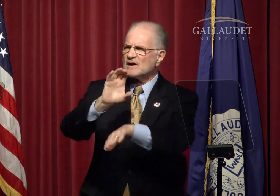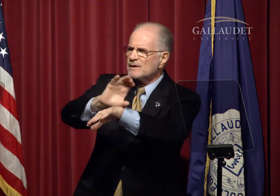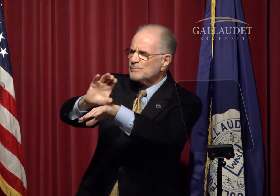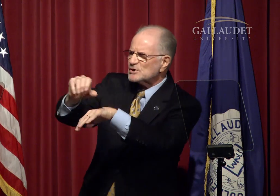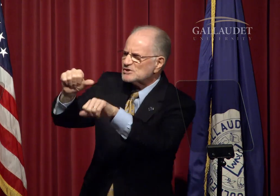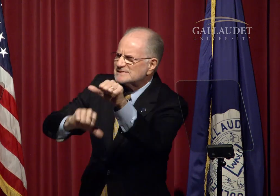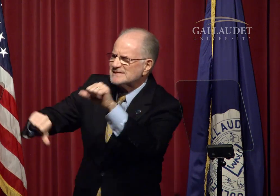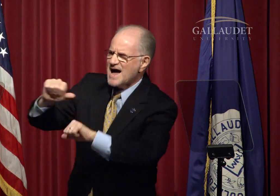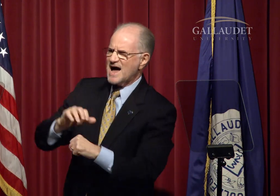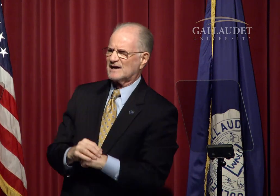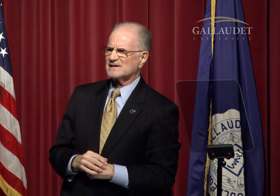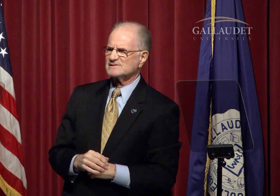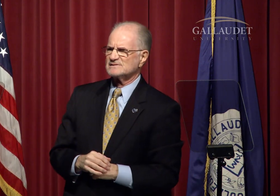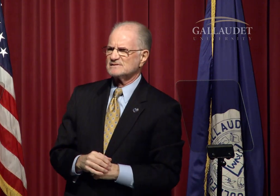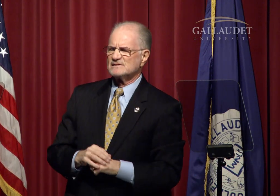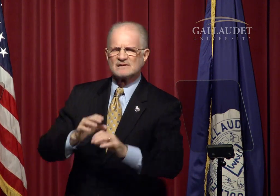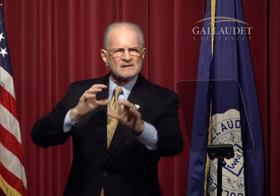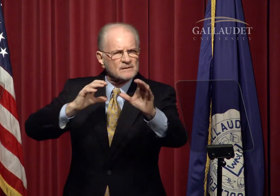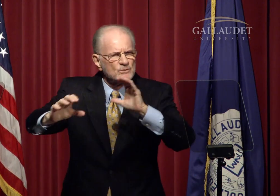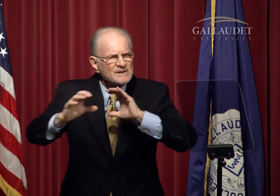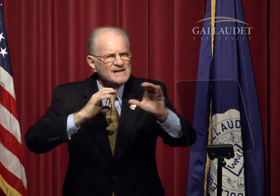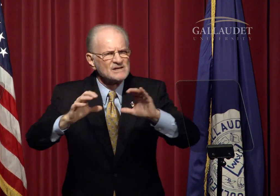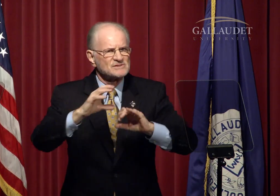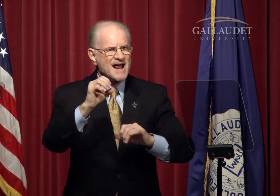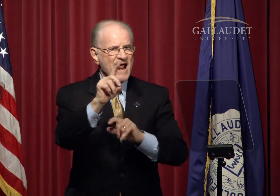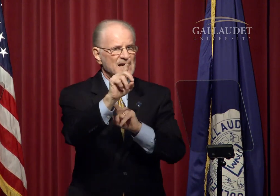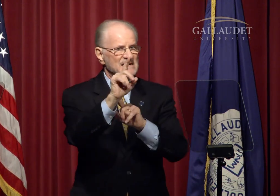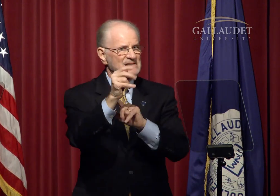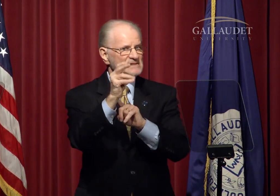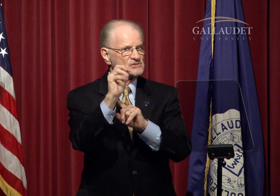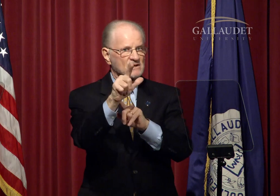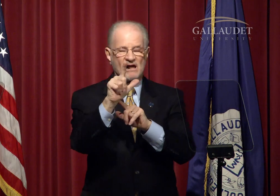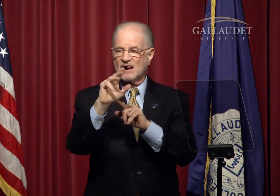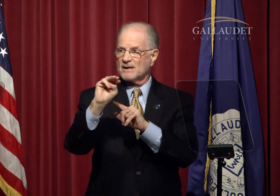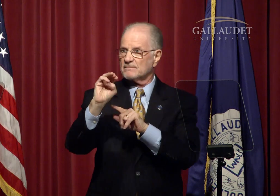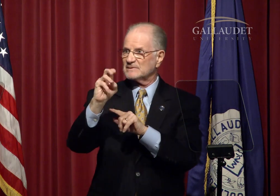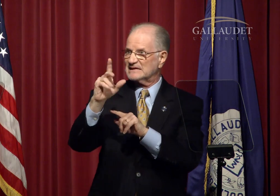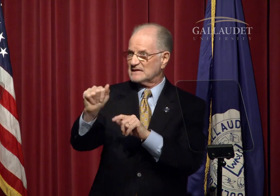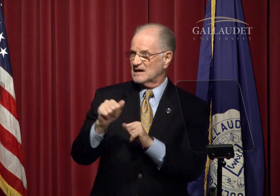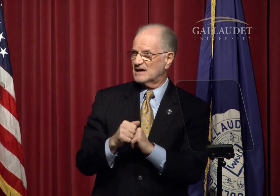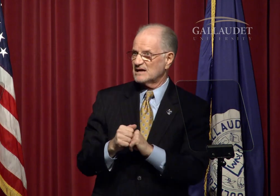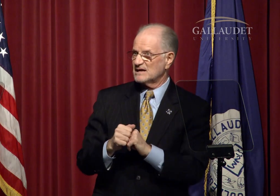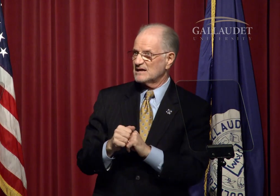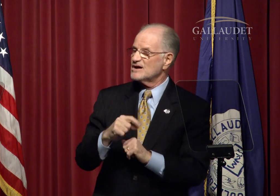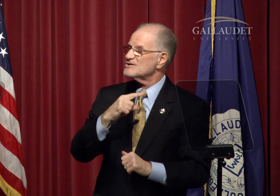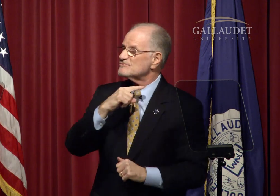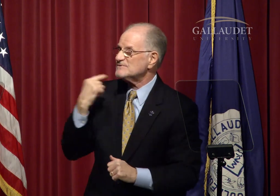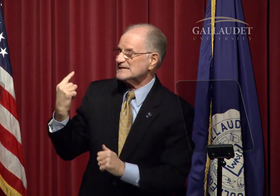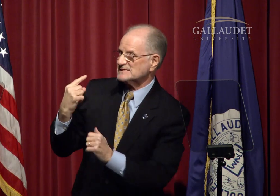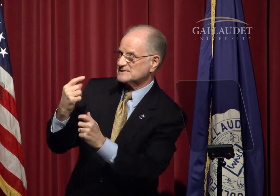Entrepreneurship, Computer Science, Communications, and Digital Media,